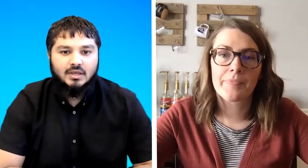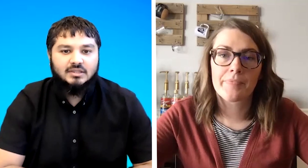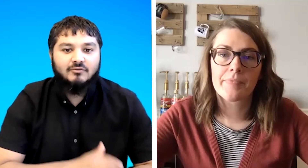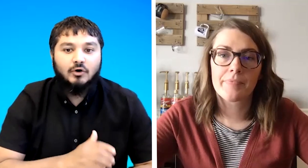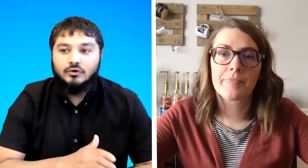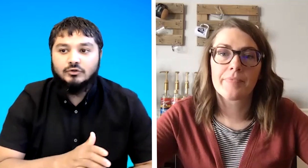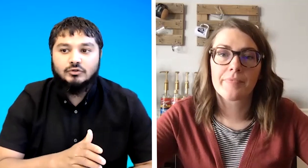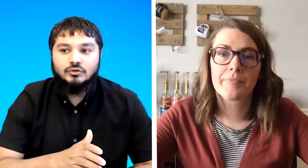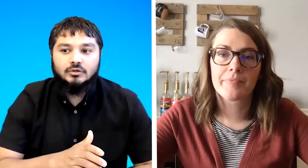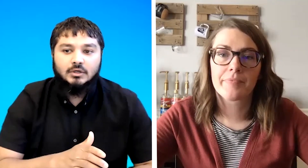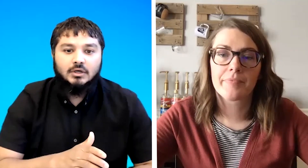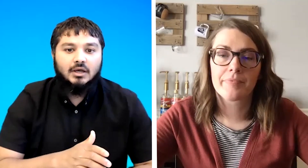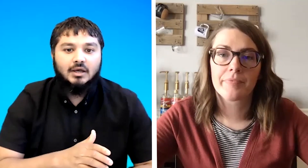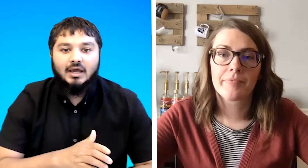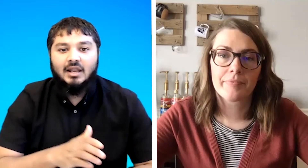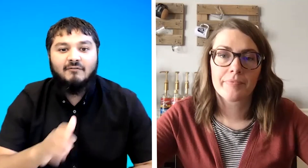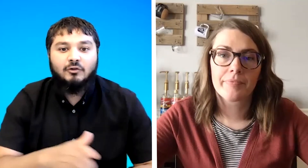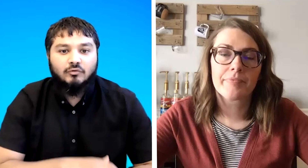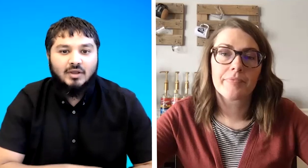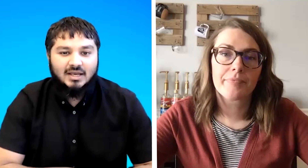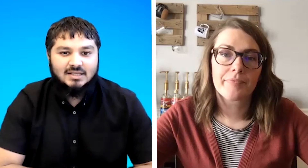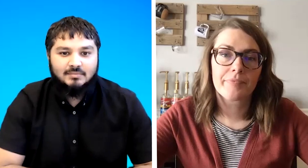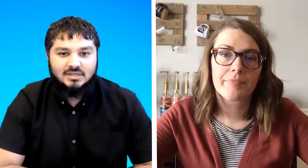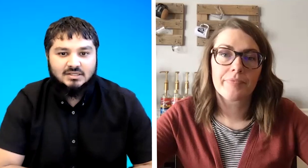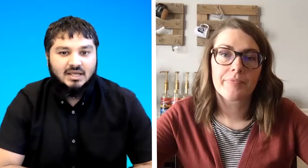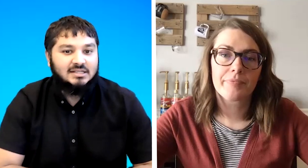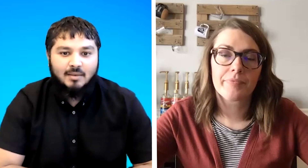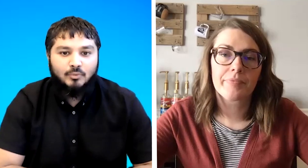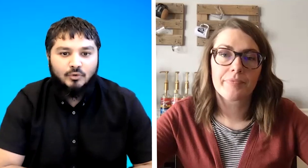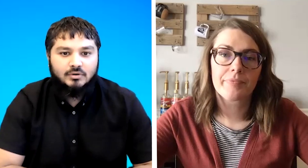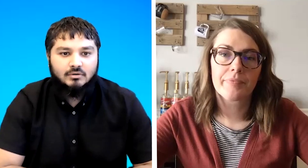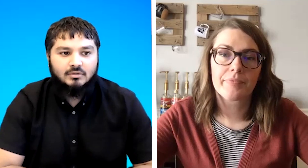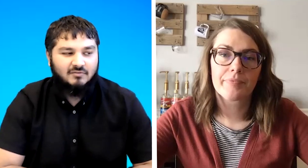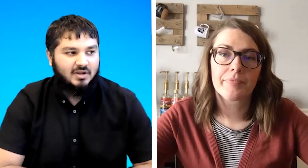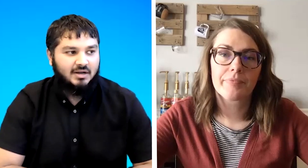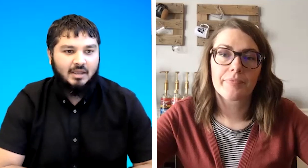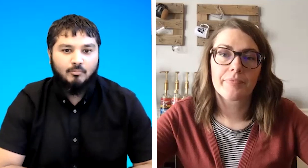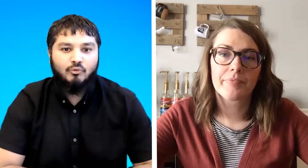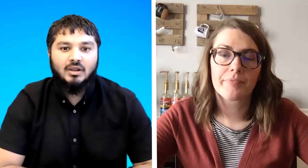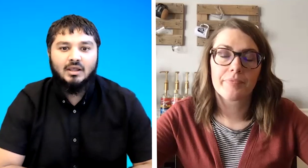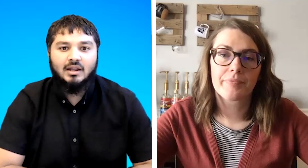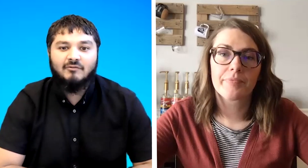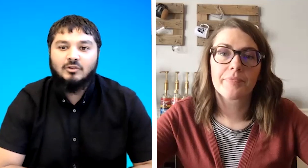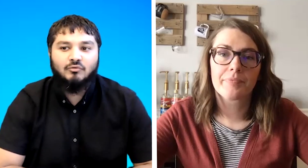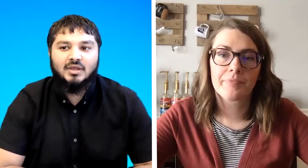they've gone on to a level three exam center exam board they've done a pre level three